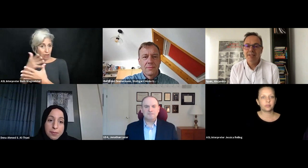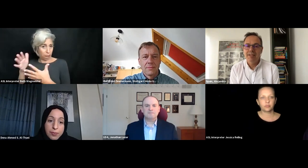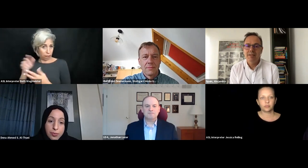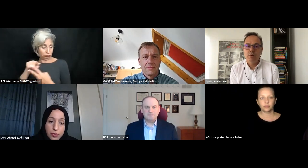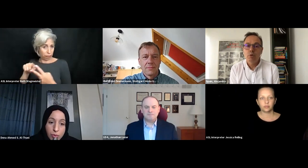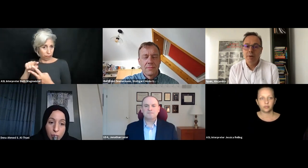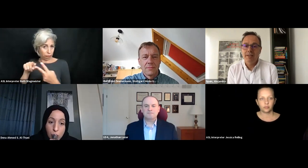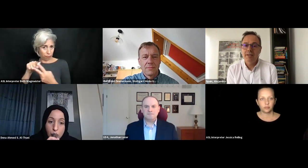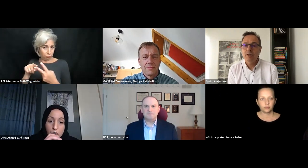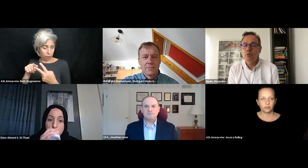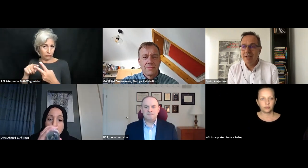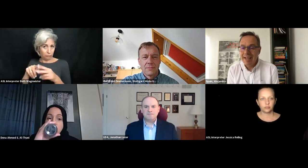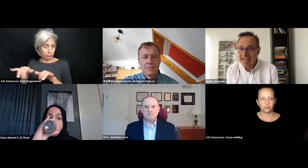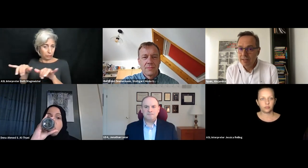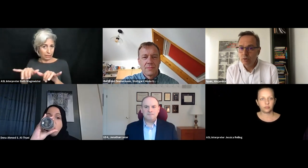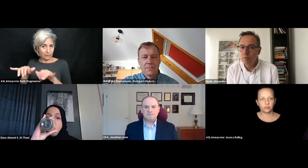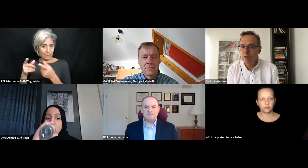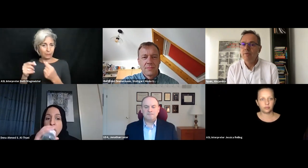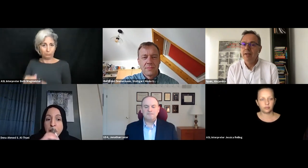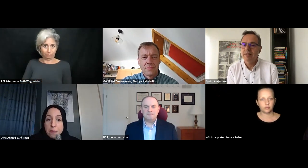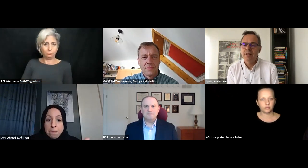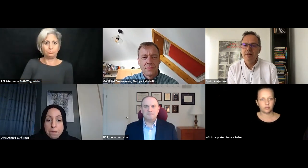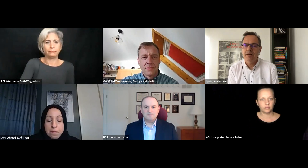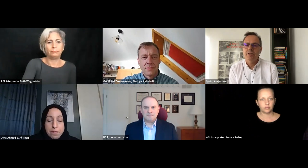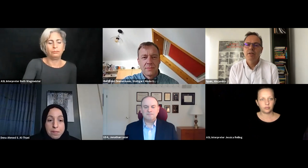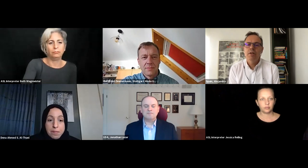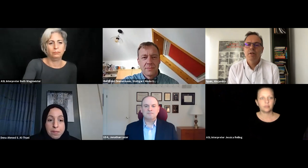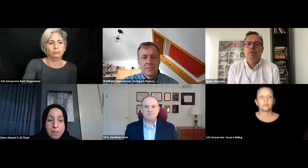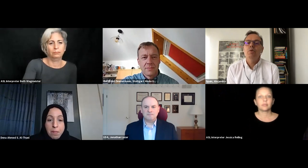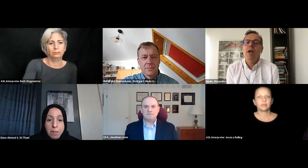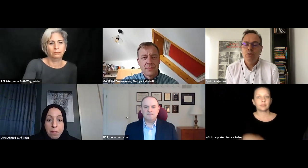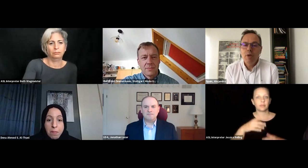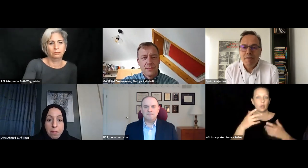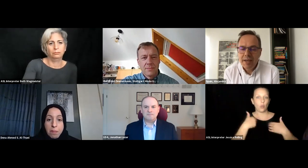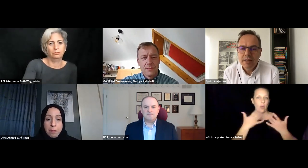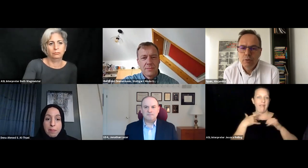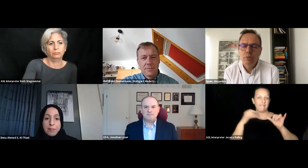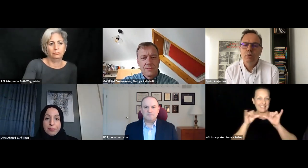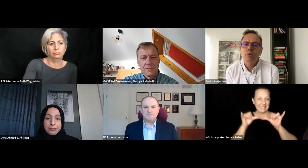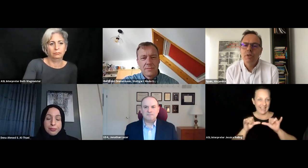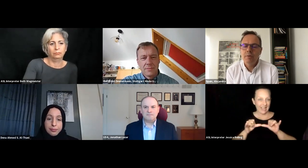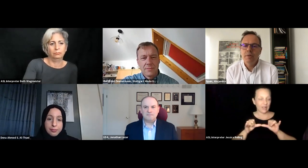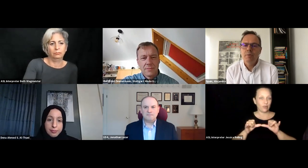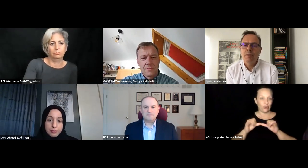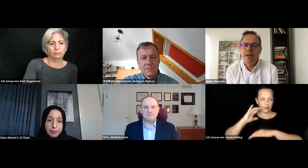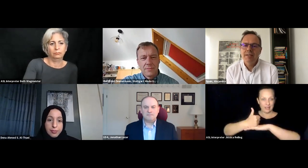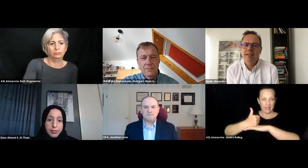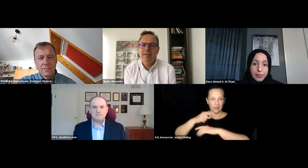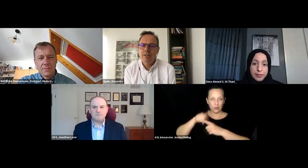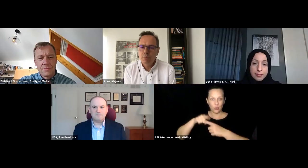hank you. Jonathan, Dena and Gottfried have shared practices